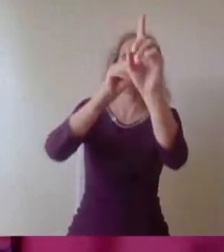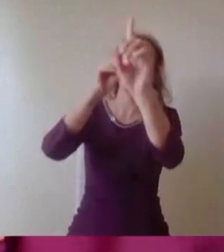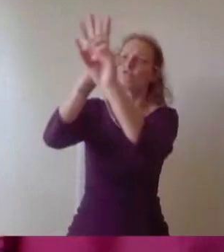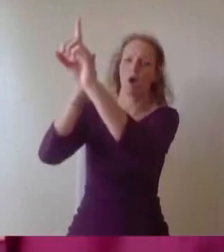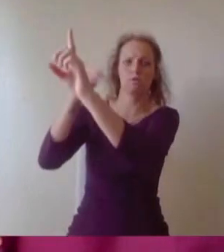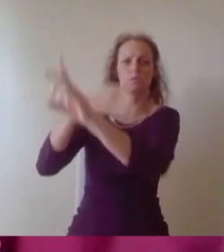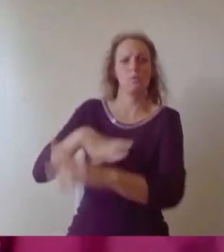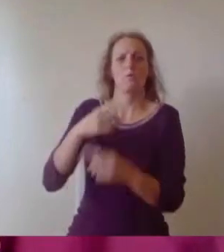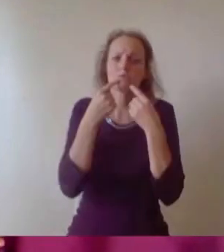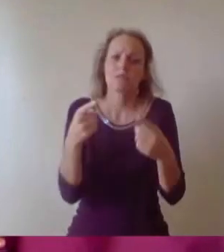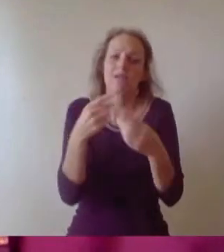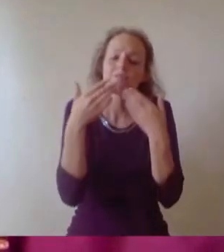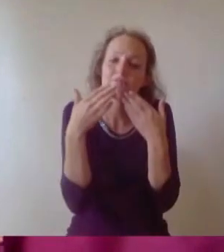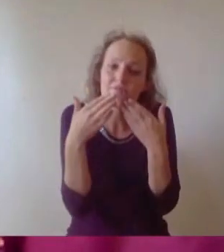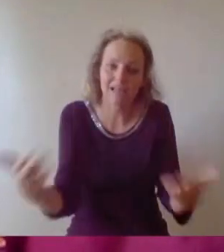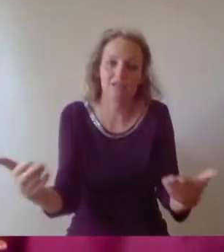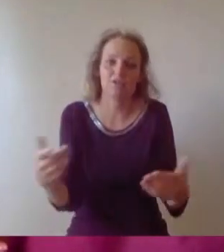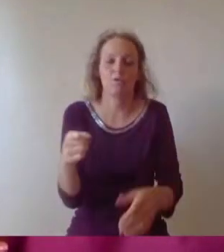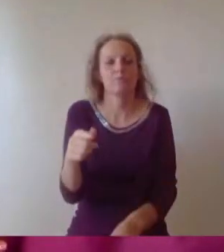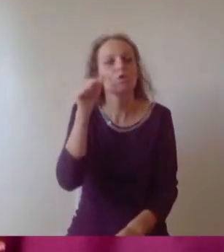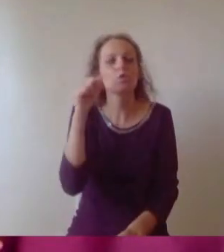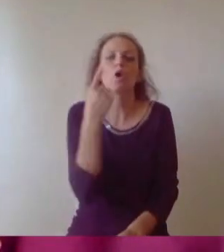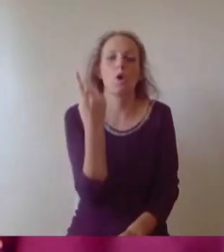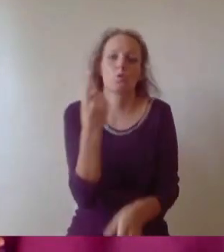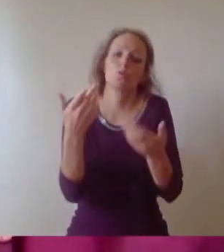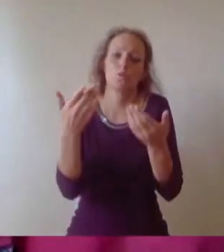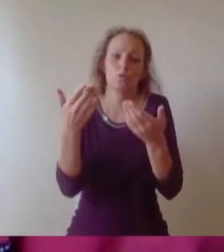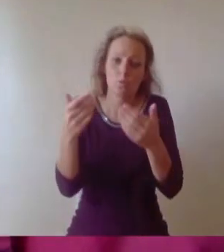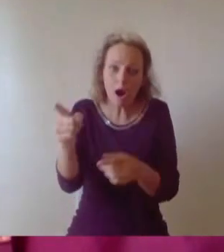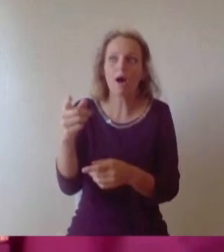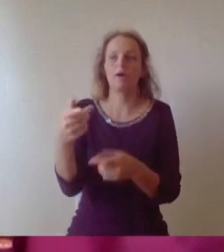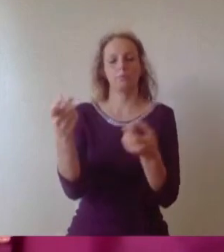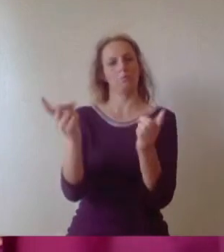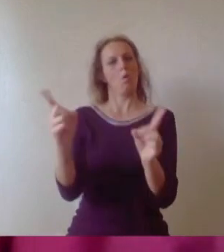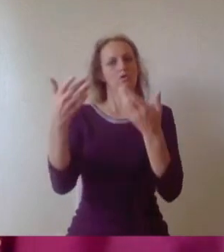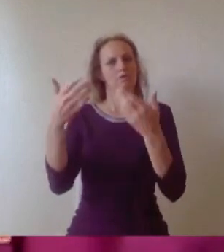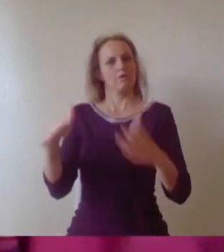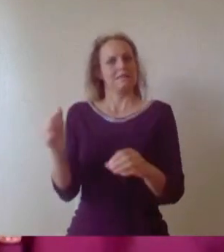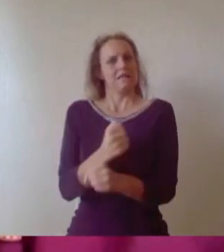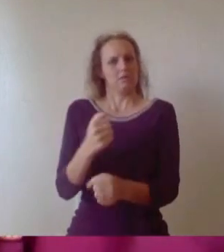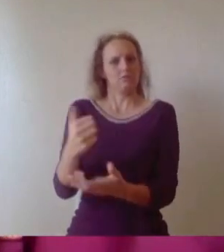You know who you are and we really do appreciate you. As Engineering students I believe there